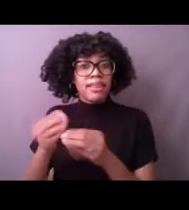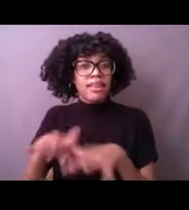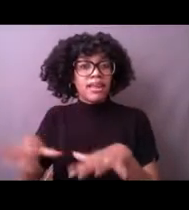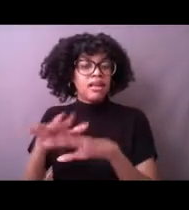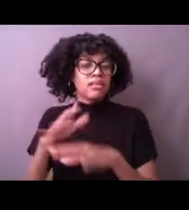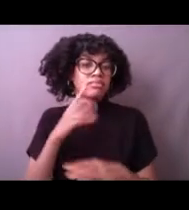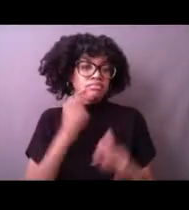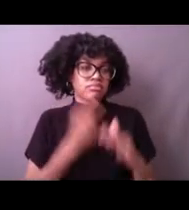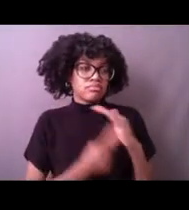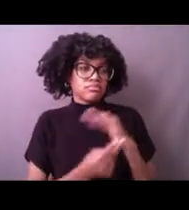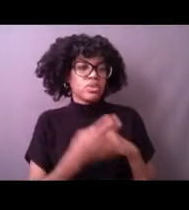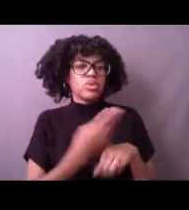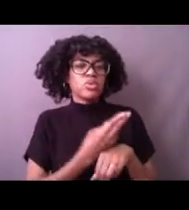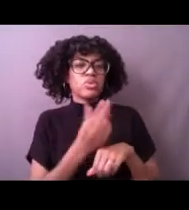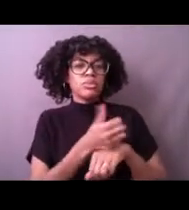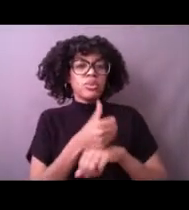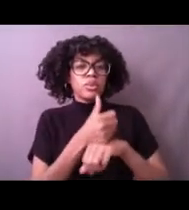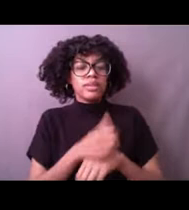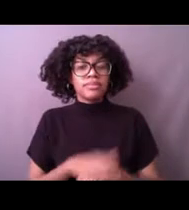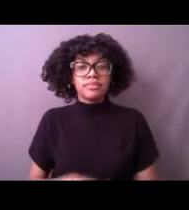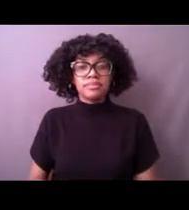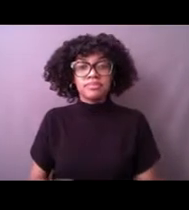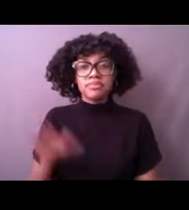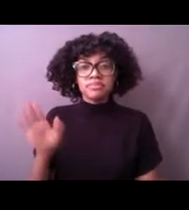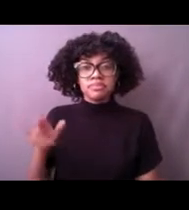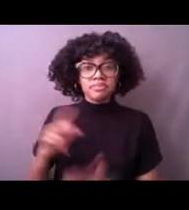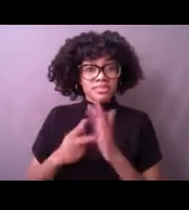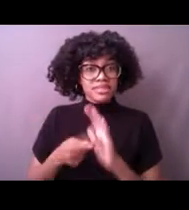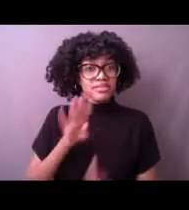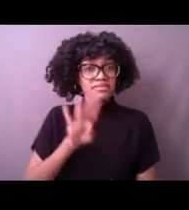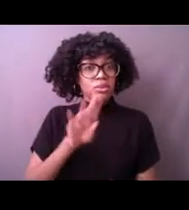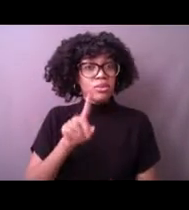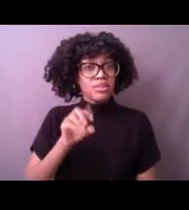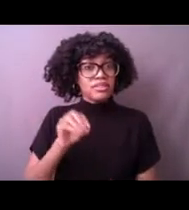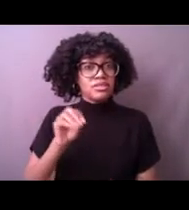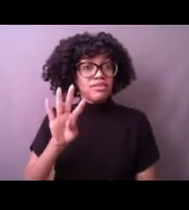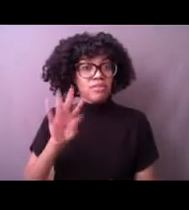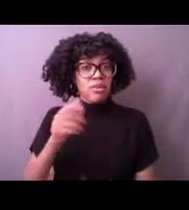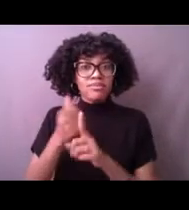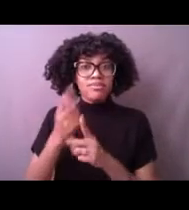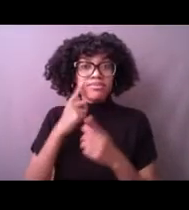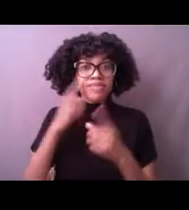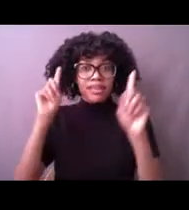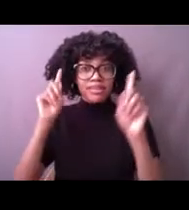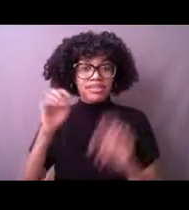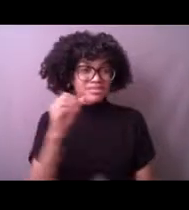[Nicole] So 41004 is famous. Yes, 41004 is very famous.